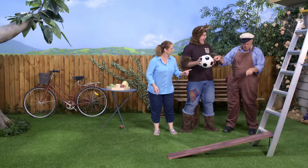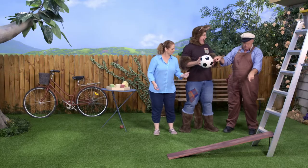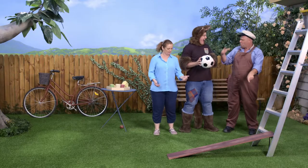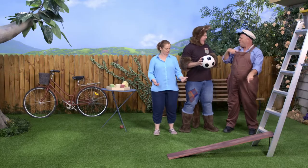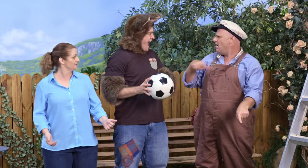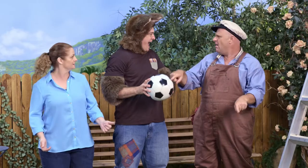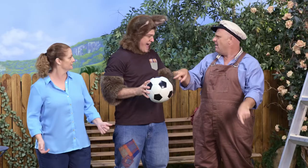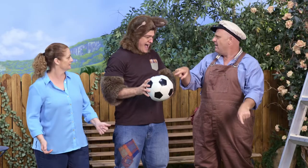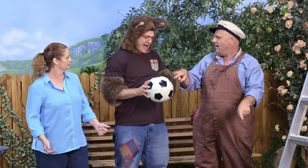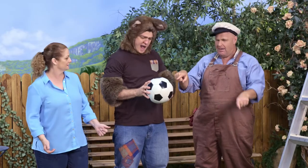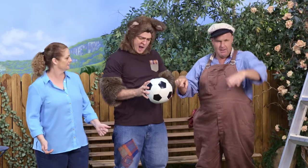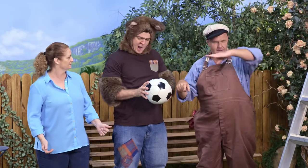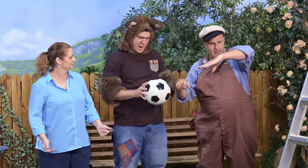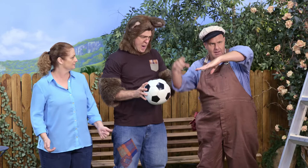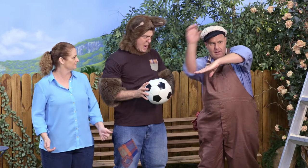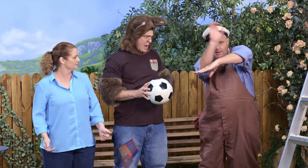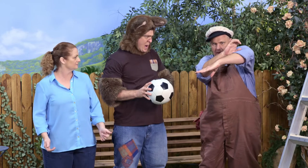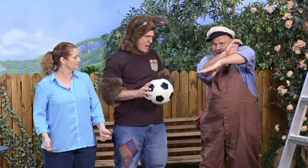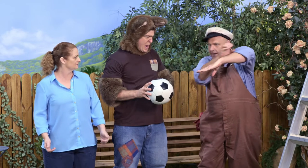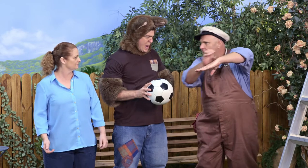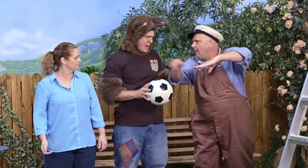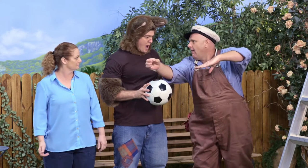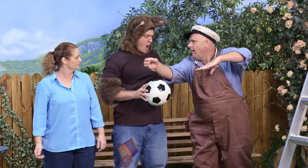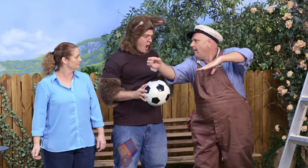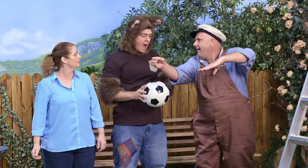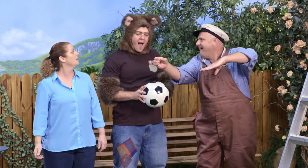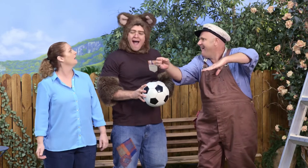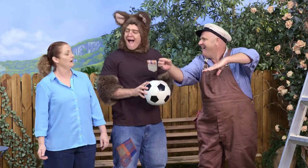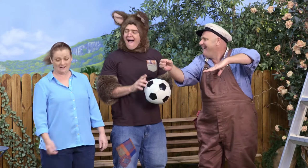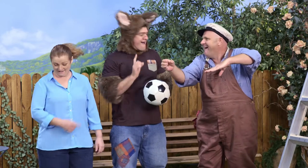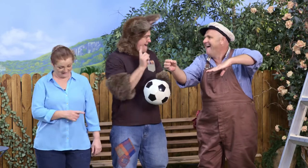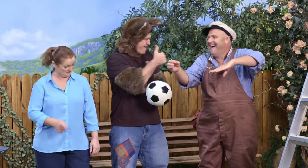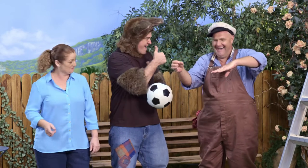Now, the reason I've got the plank of wood there is so that the ball can roll down it.